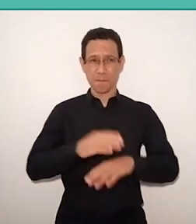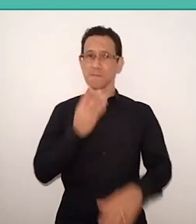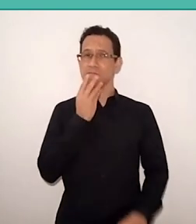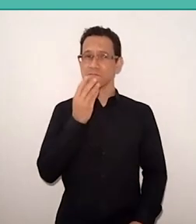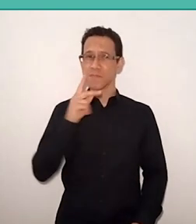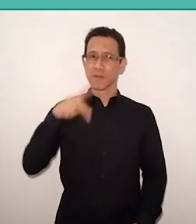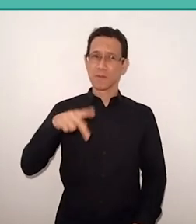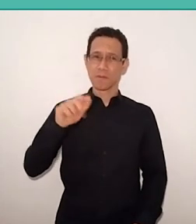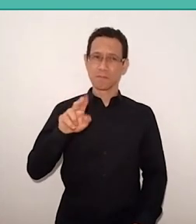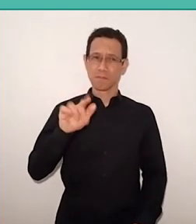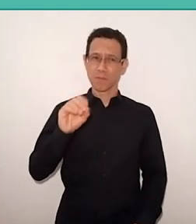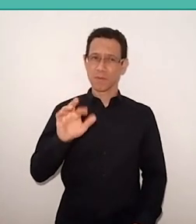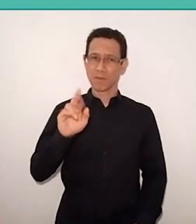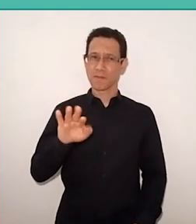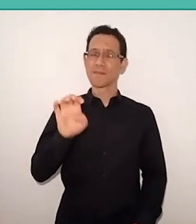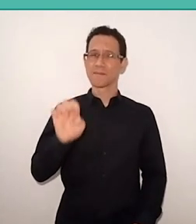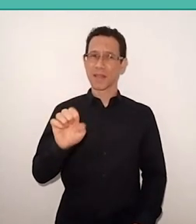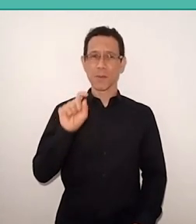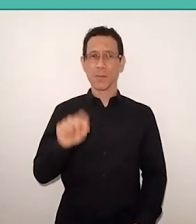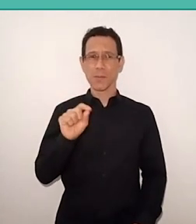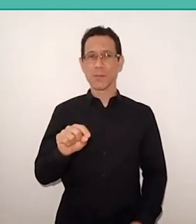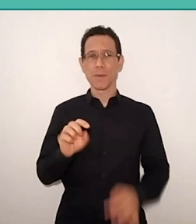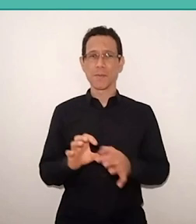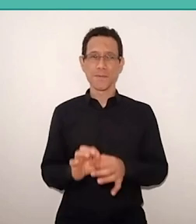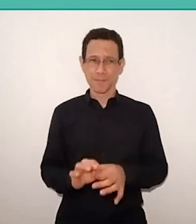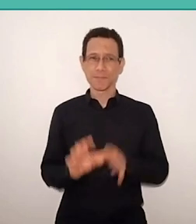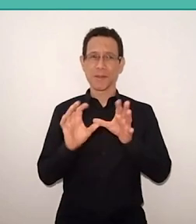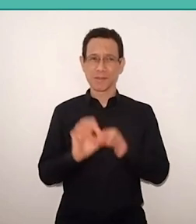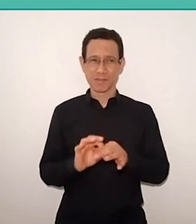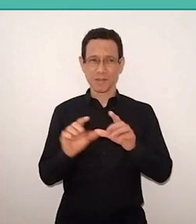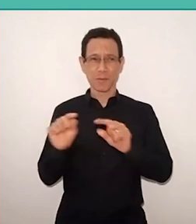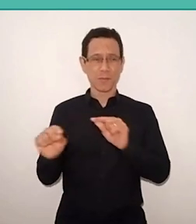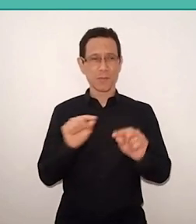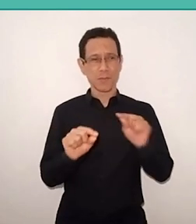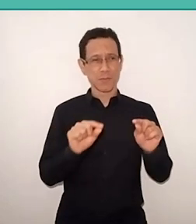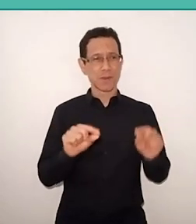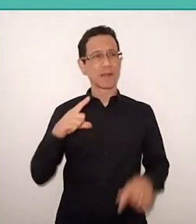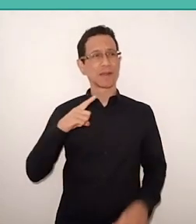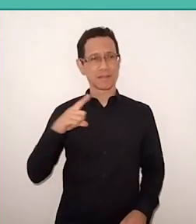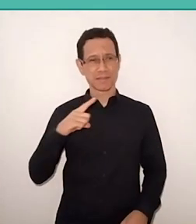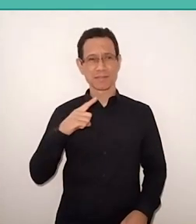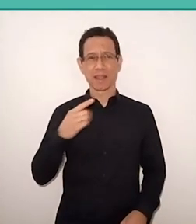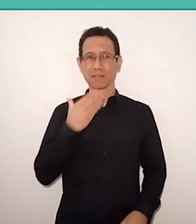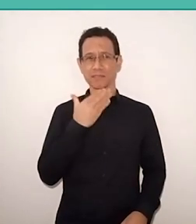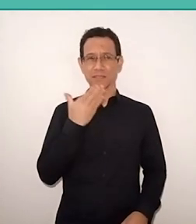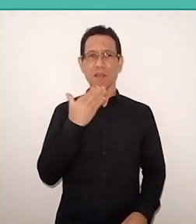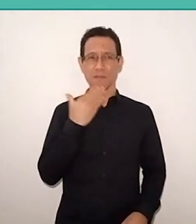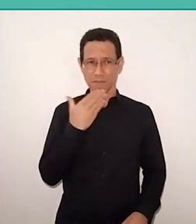for the liberation of the oppressed are very current in Africa. For example, the native language,